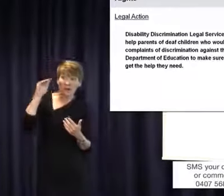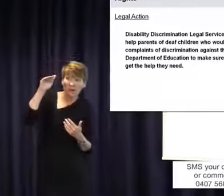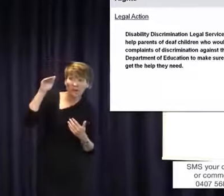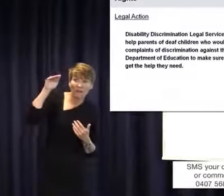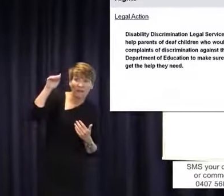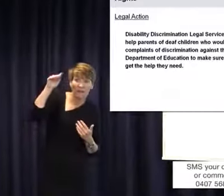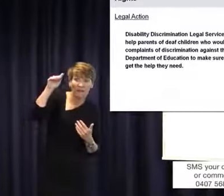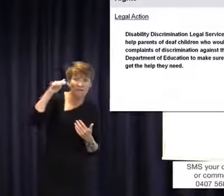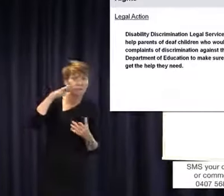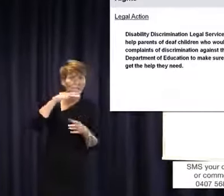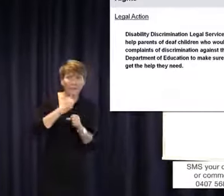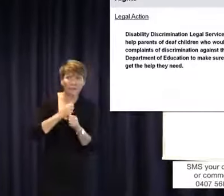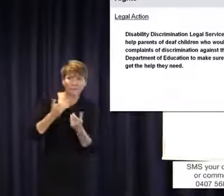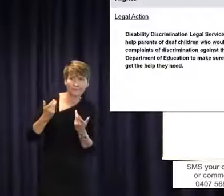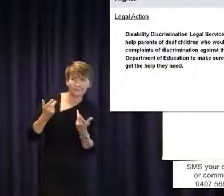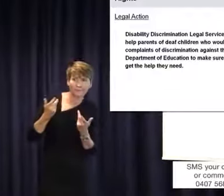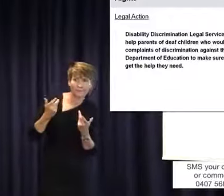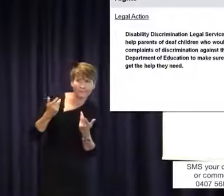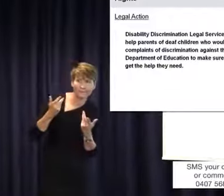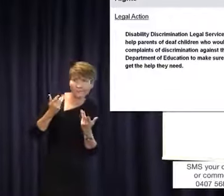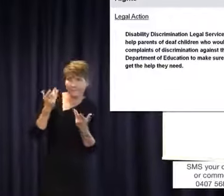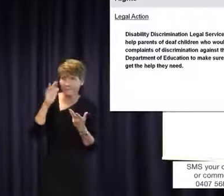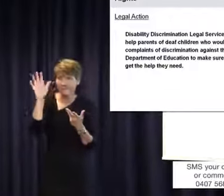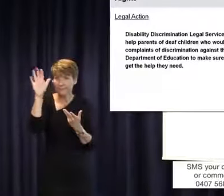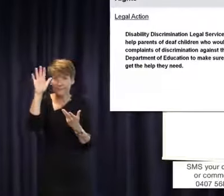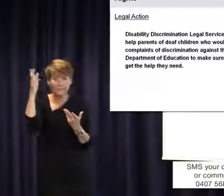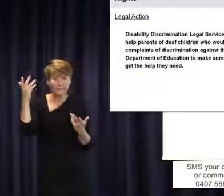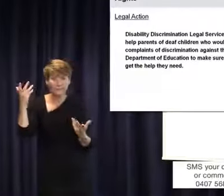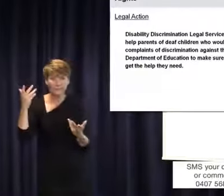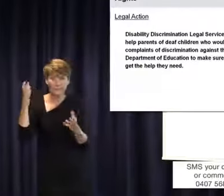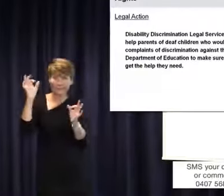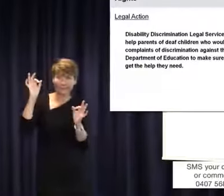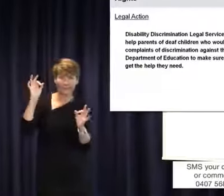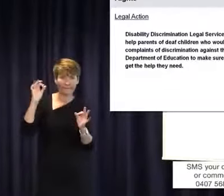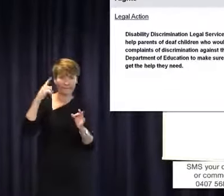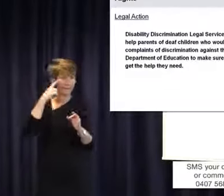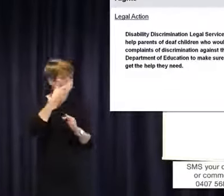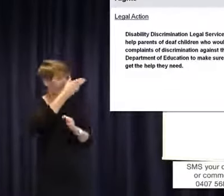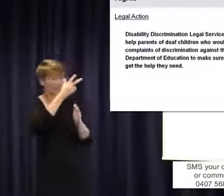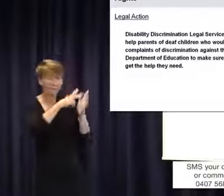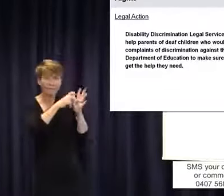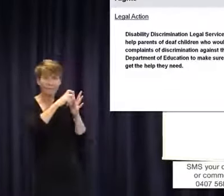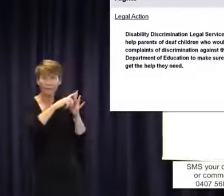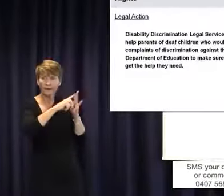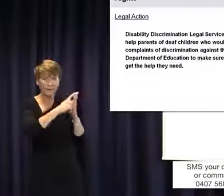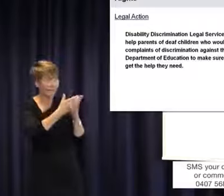to act on this and it seems that the VDEI is going to do nothing about it, which leaves